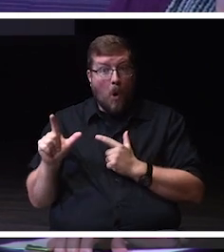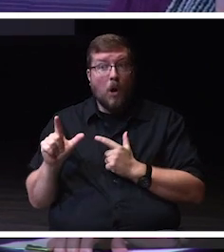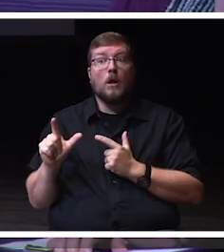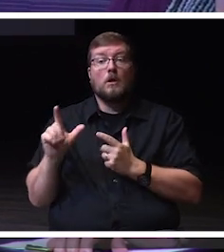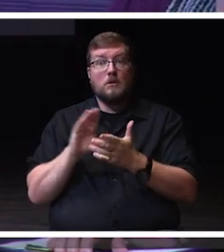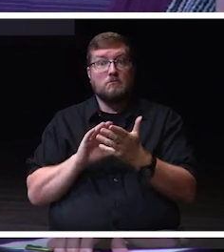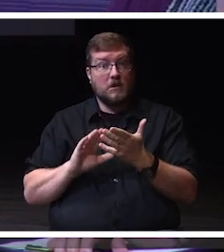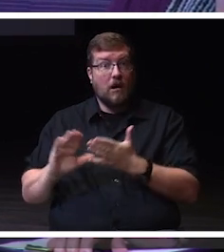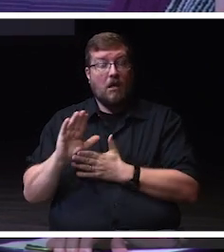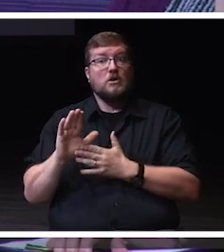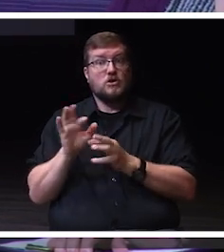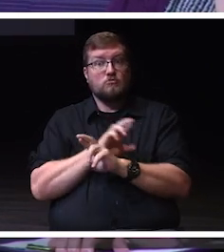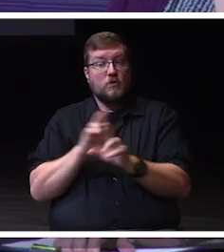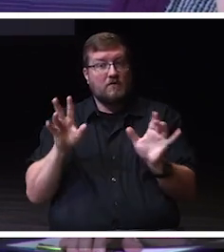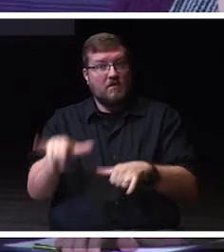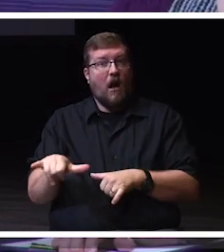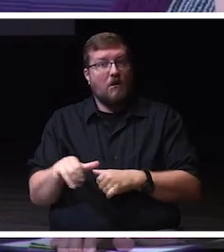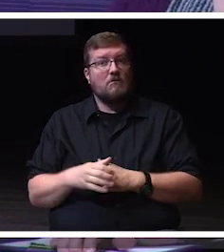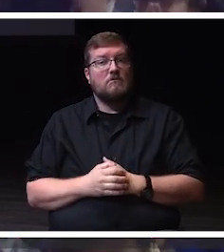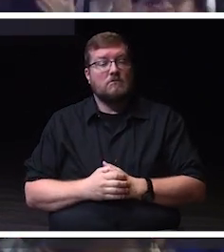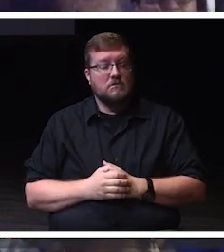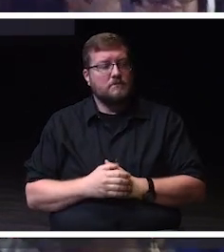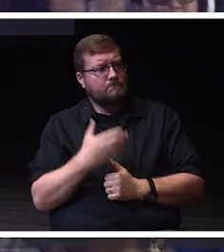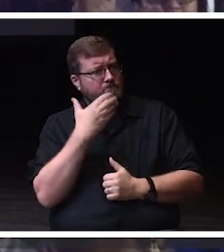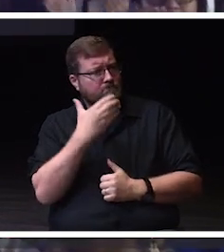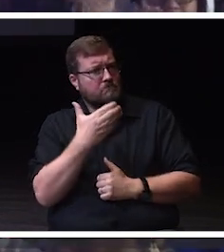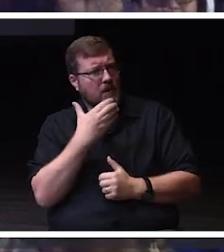And yeah.